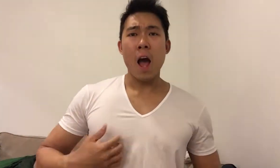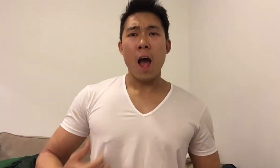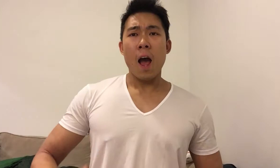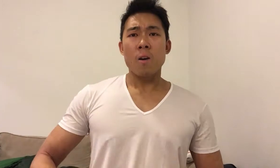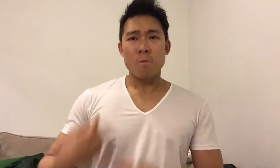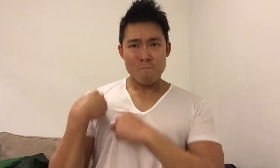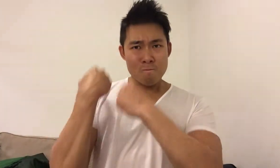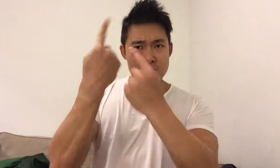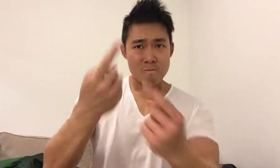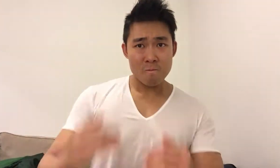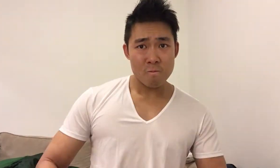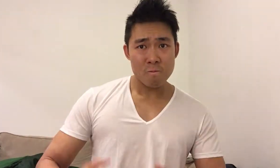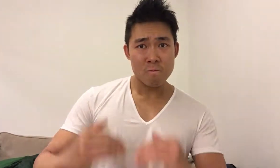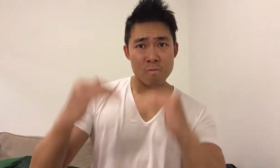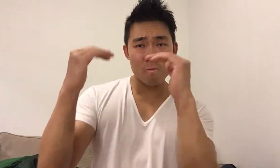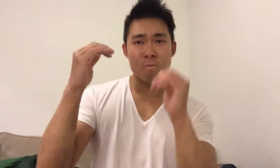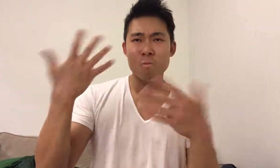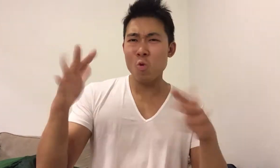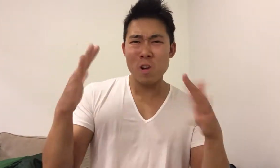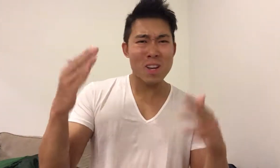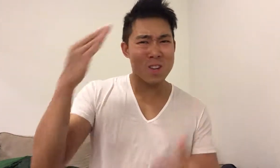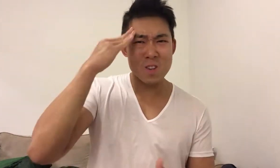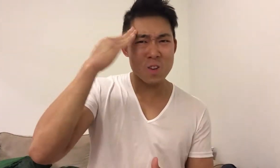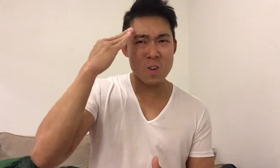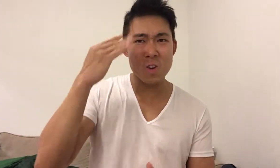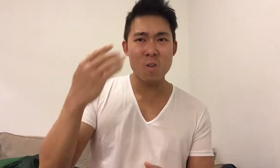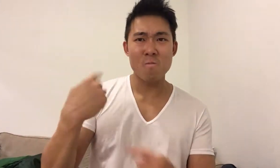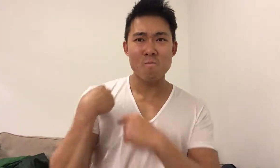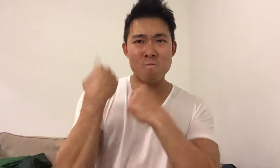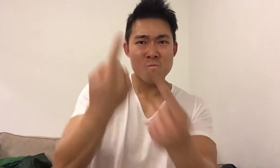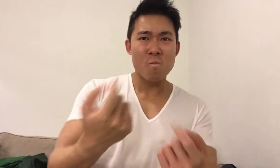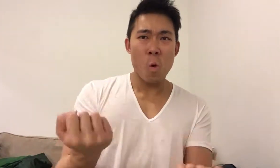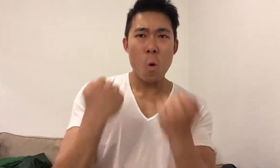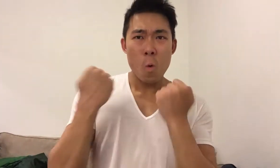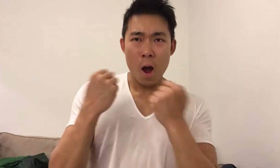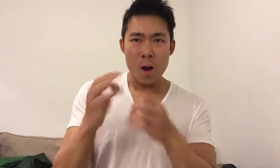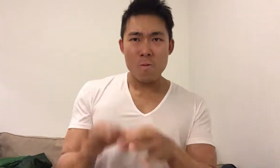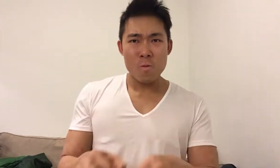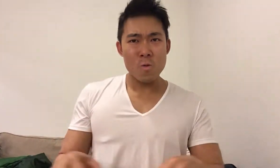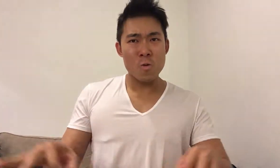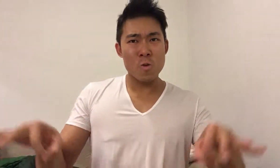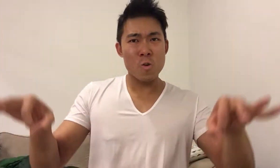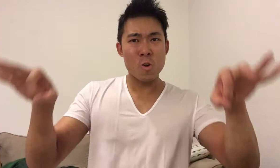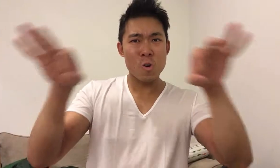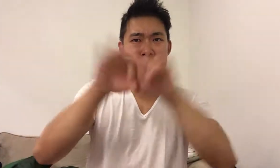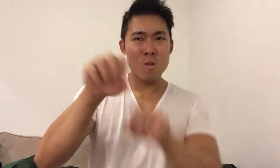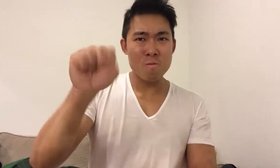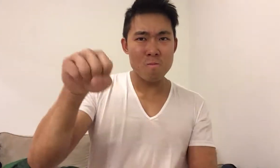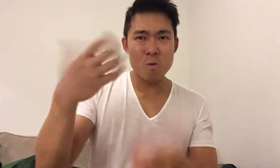I've always known that workout is important for our health.